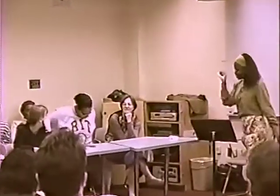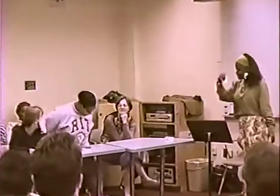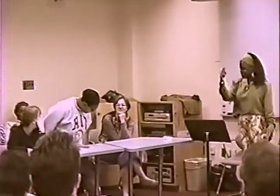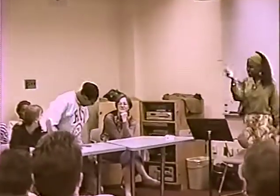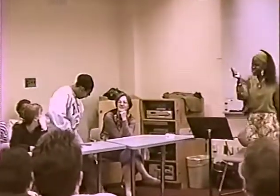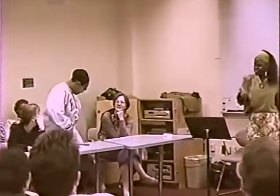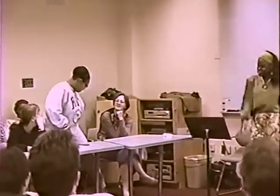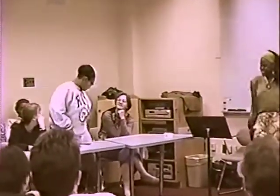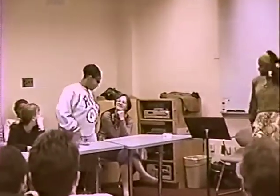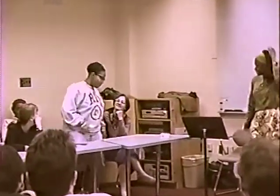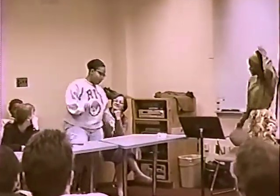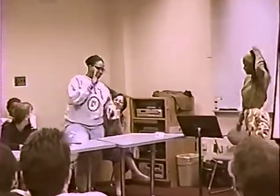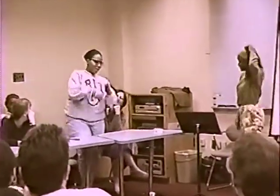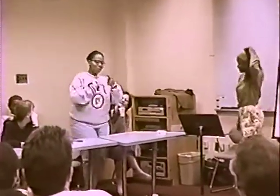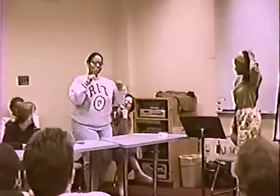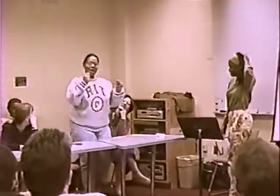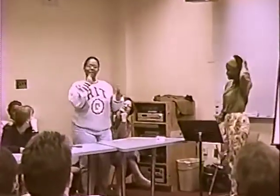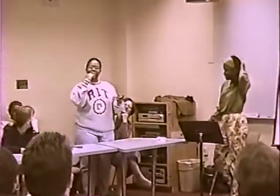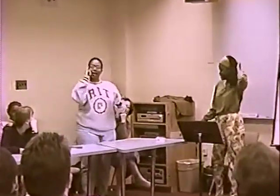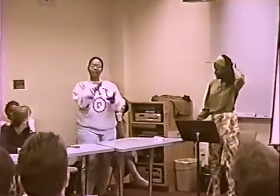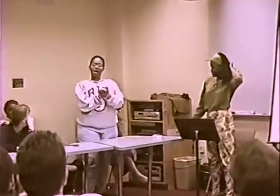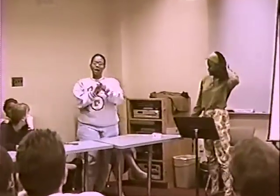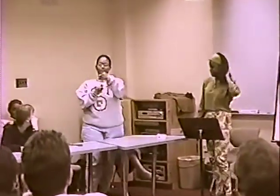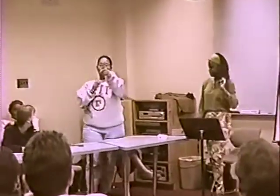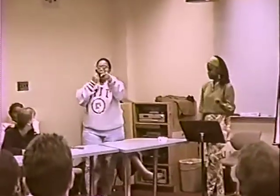I'LL LET HER ANSWER THAT. I'LL LET HER ANSWER THAT.